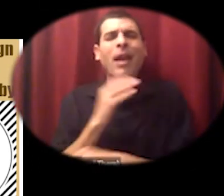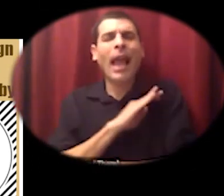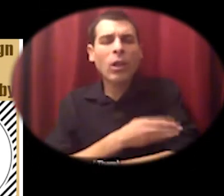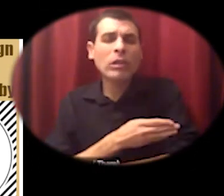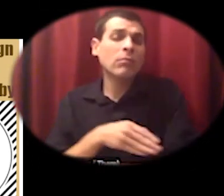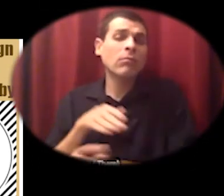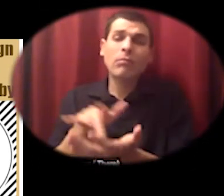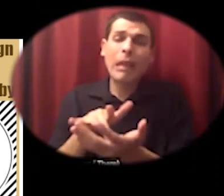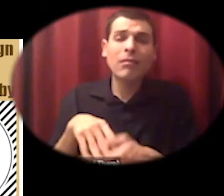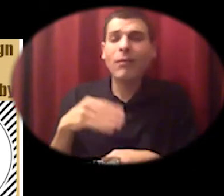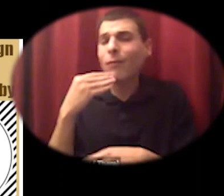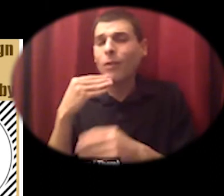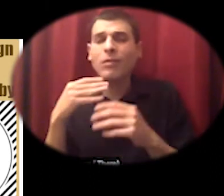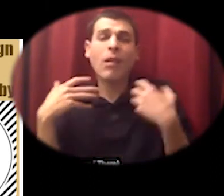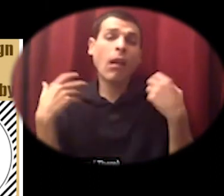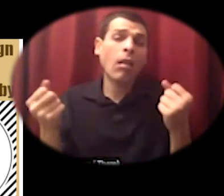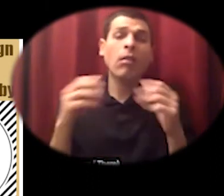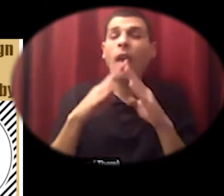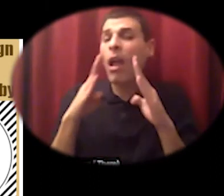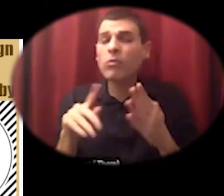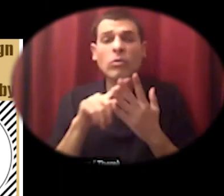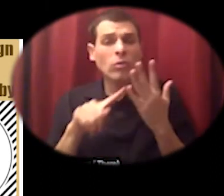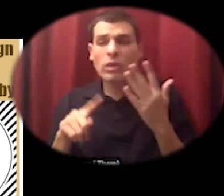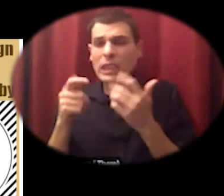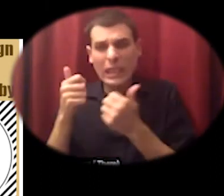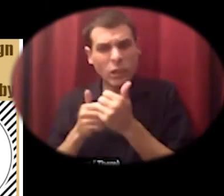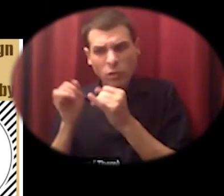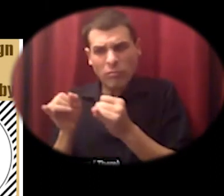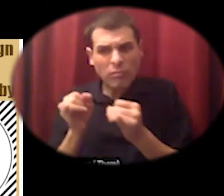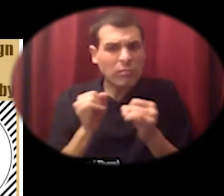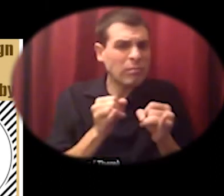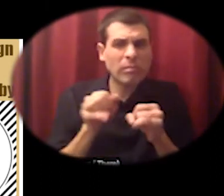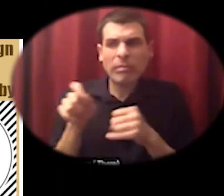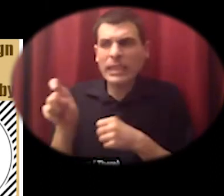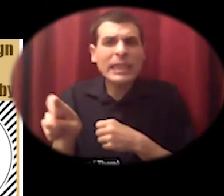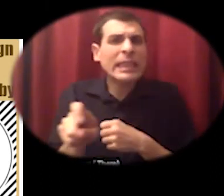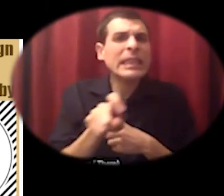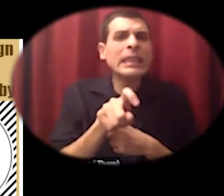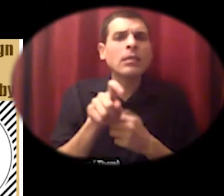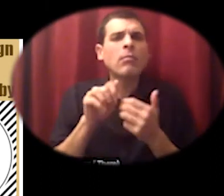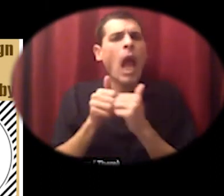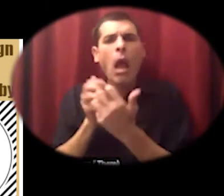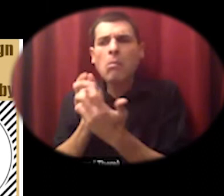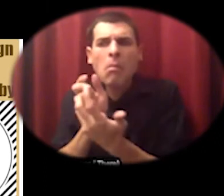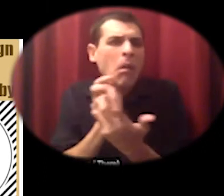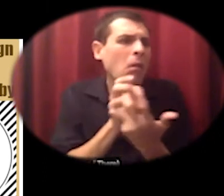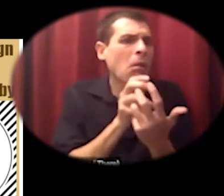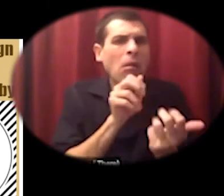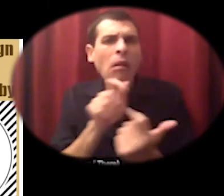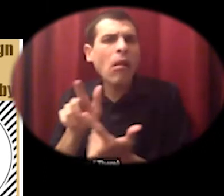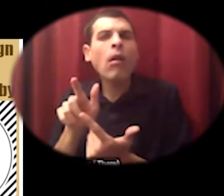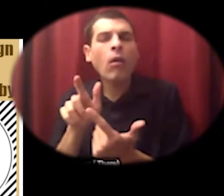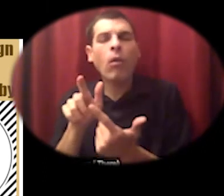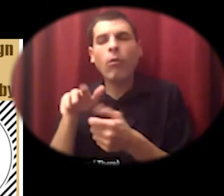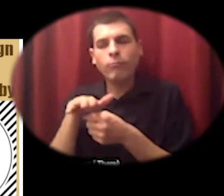um practicing governance together for local for even our local governments uh will be enhanced